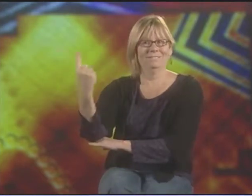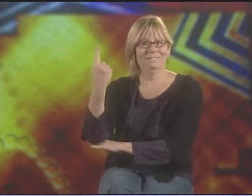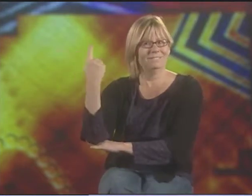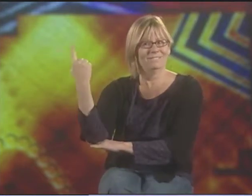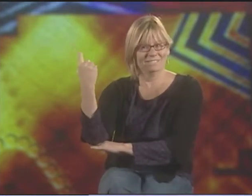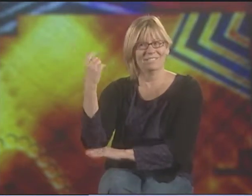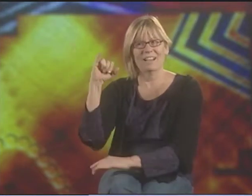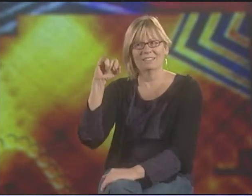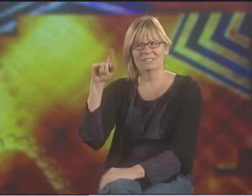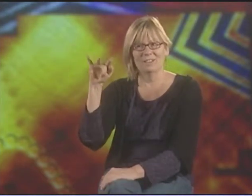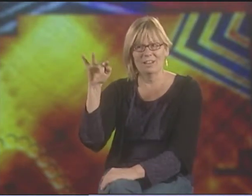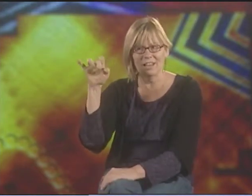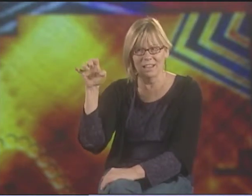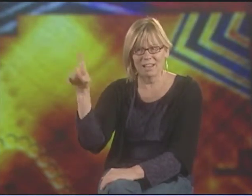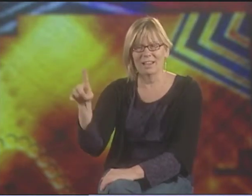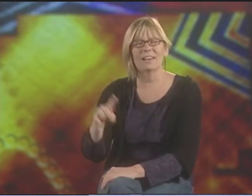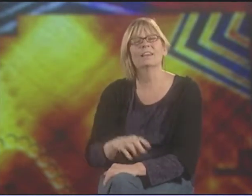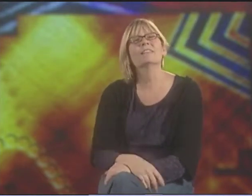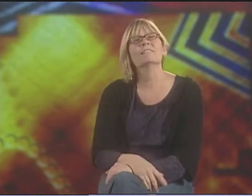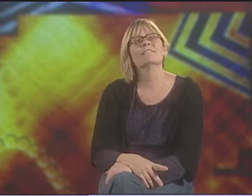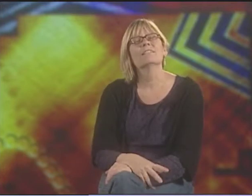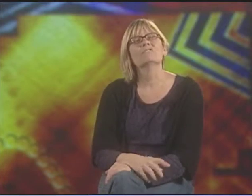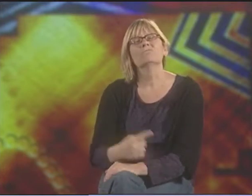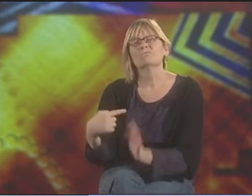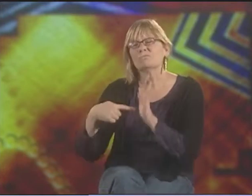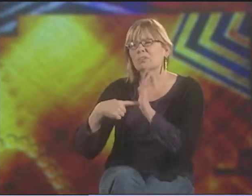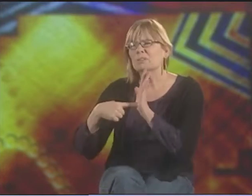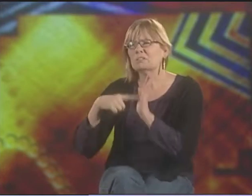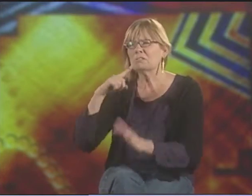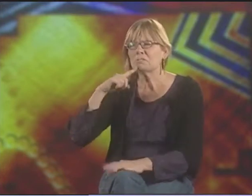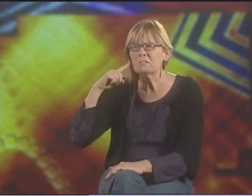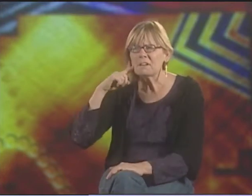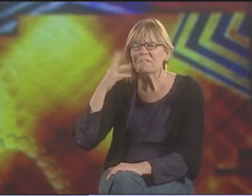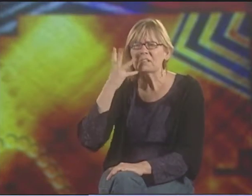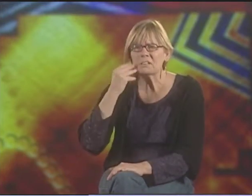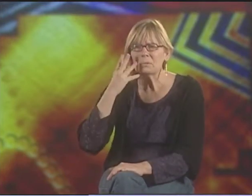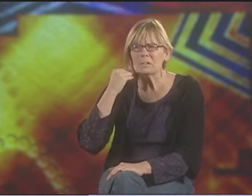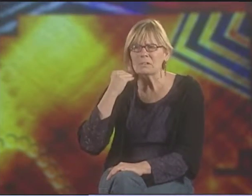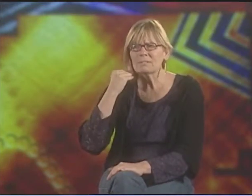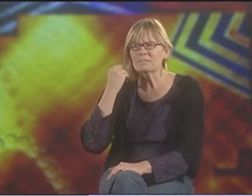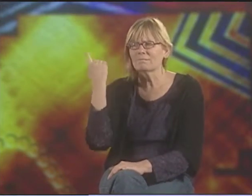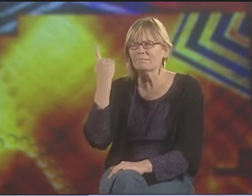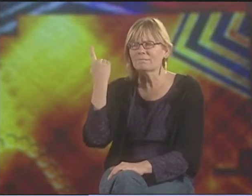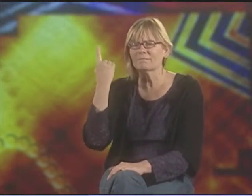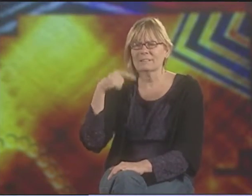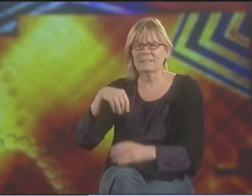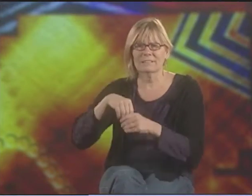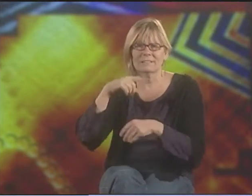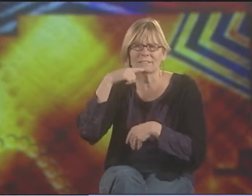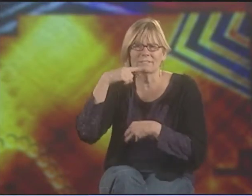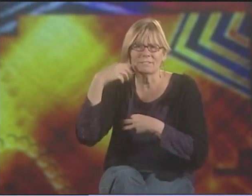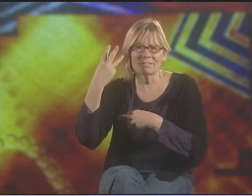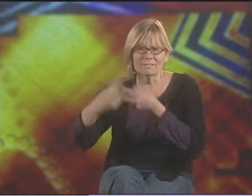THAT TREE IS ALWAYS GOING TO BE THERE. IT'S ALWAYS GONNA SURVIVE. IT SHOWS THE DEAF EXPERIENCE